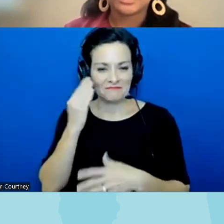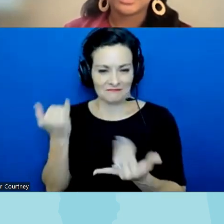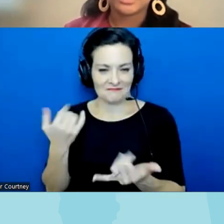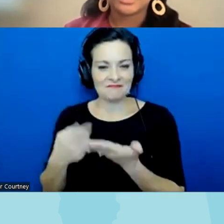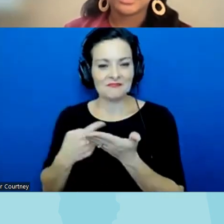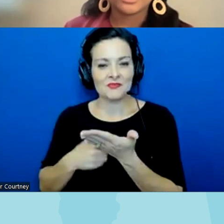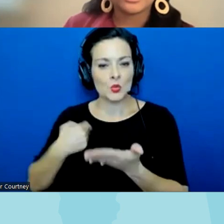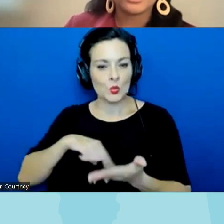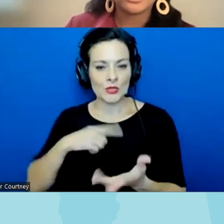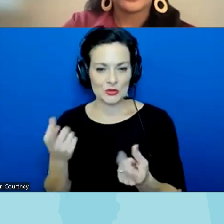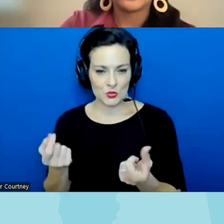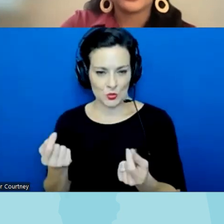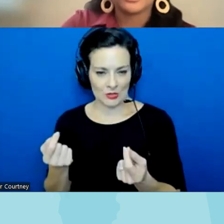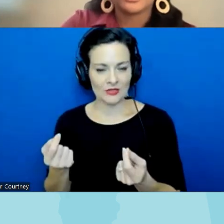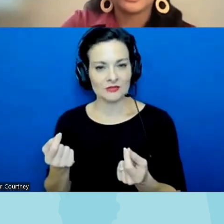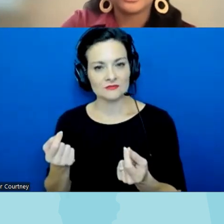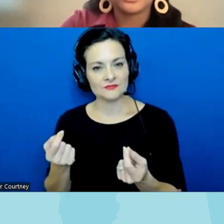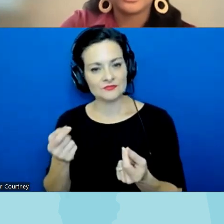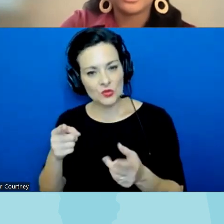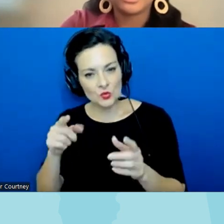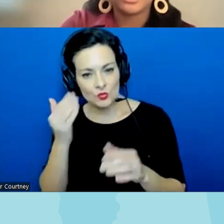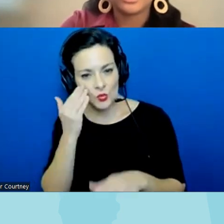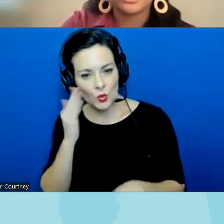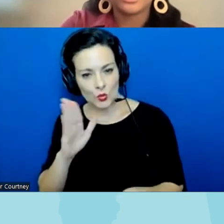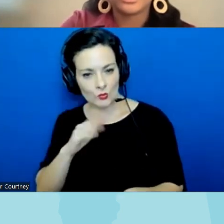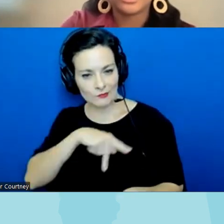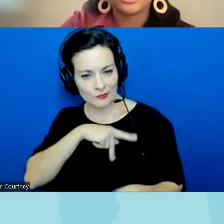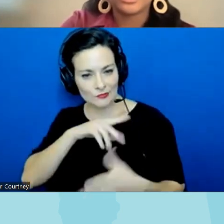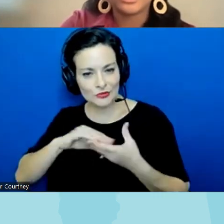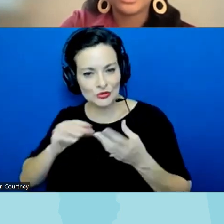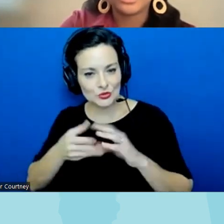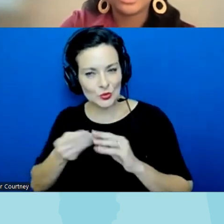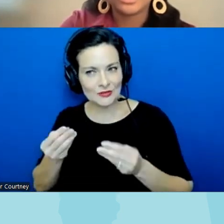can kind of glean about um sharing their personal stories and and mobilizing in their communities